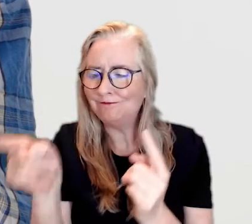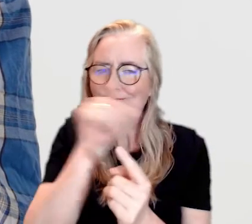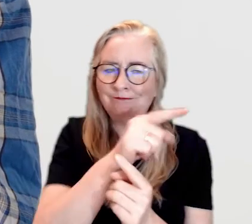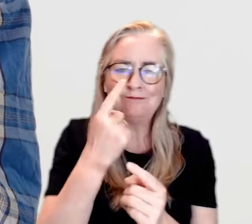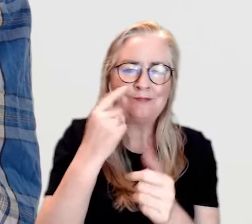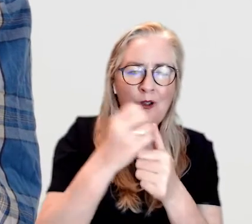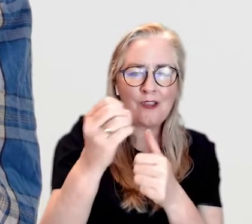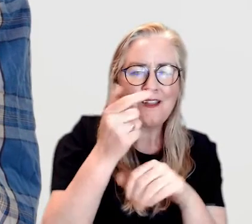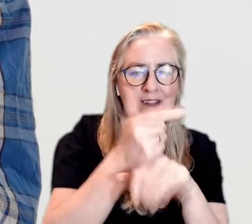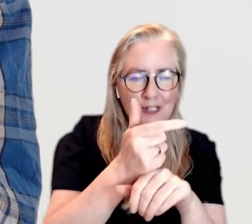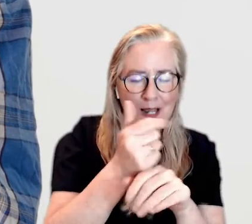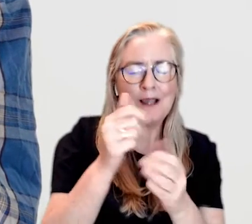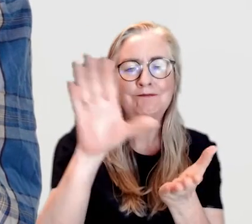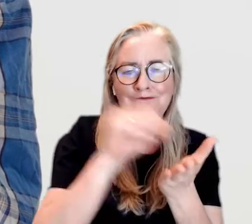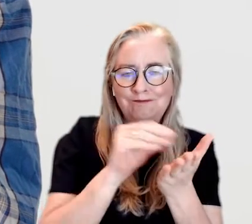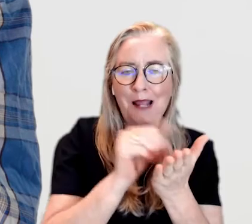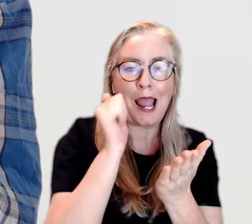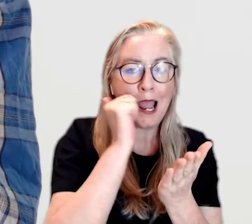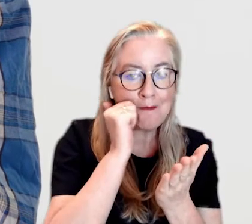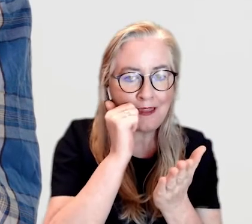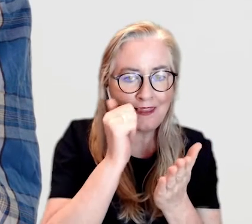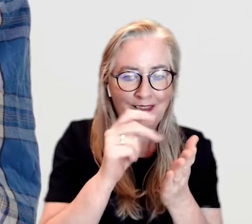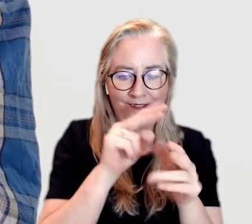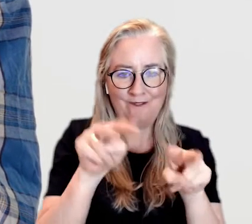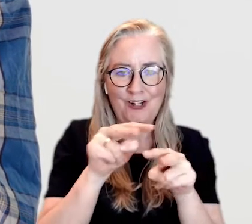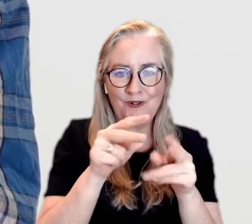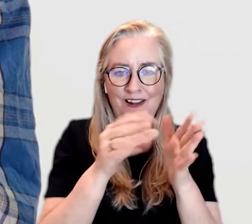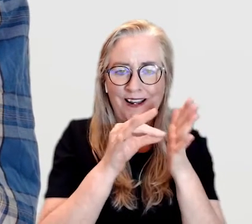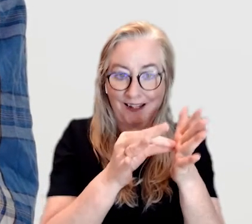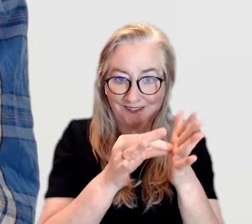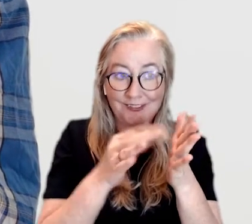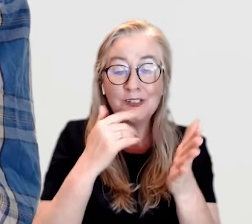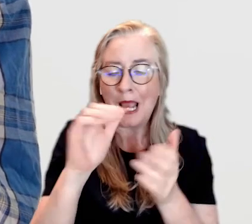please watch our 'Download the app on an Apple device' video guide.